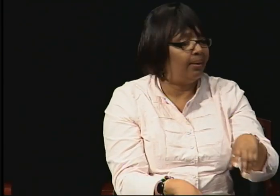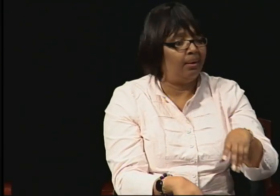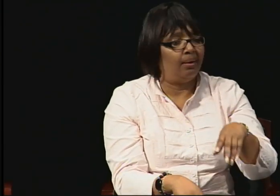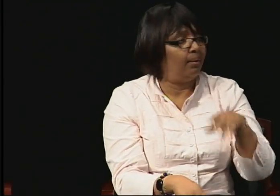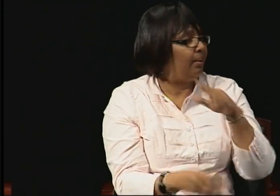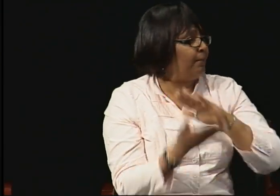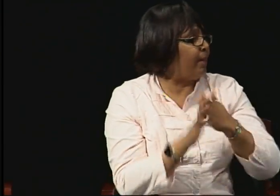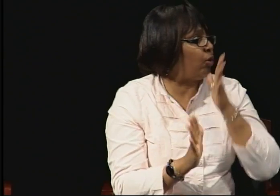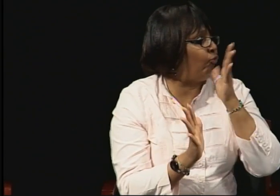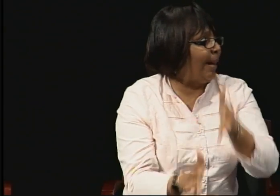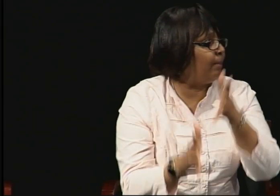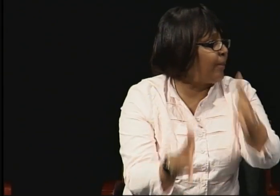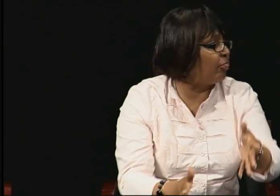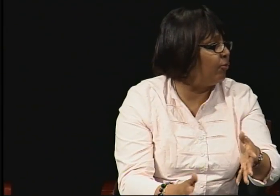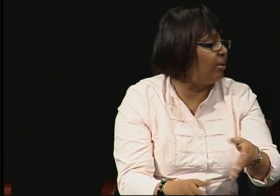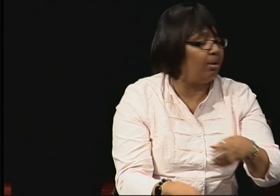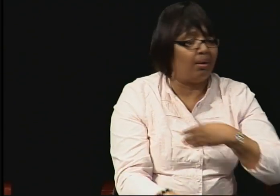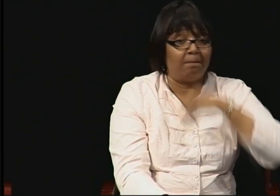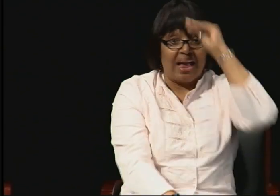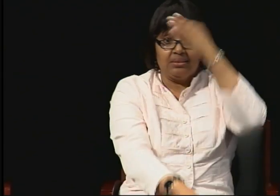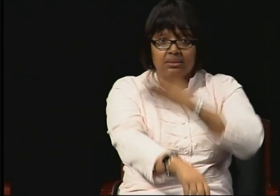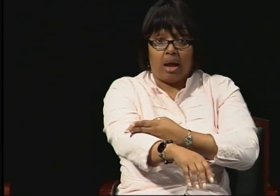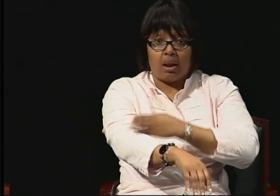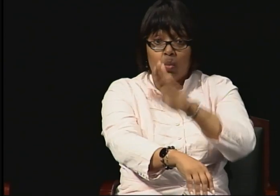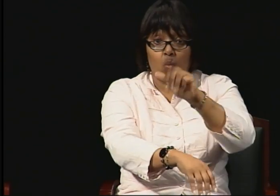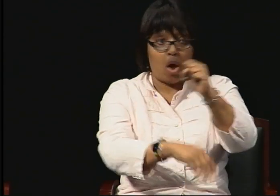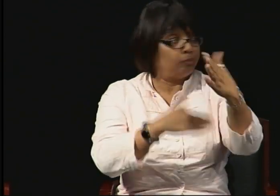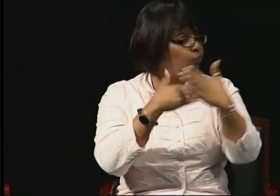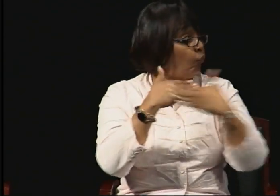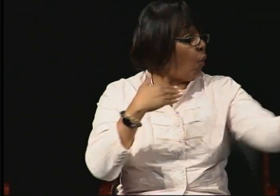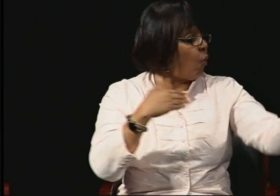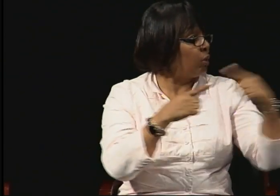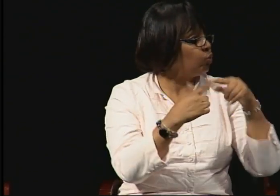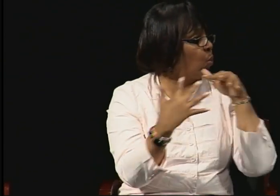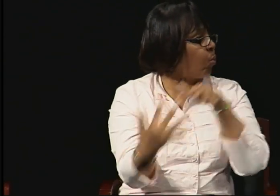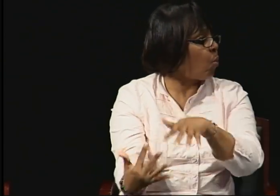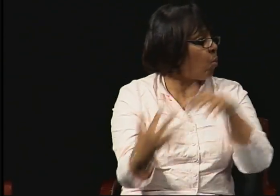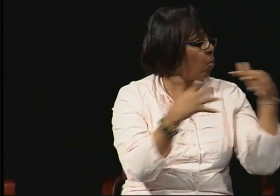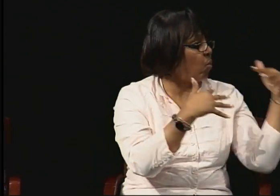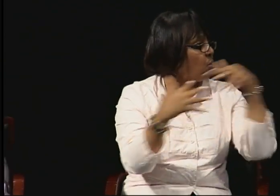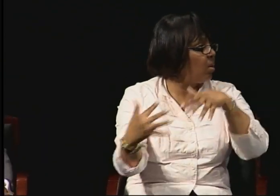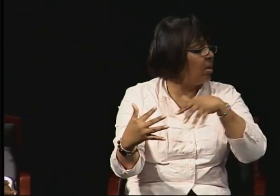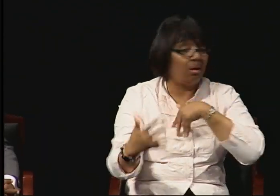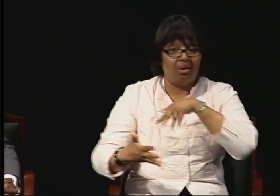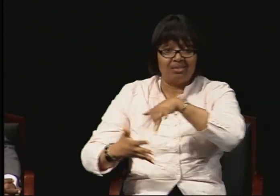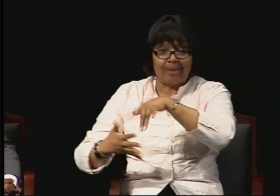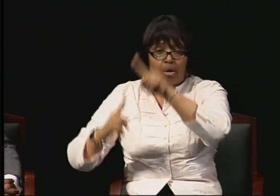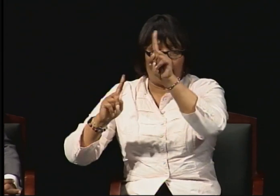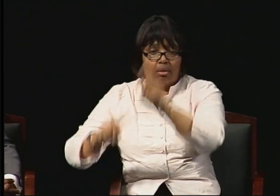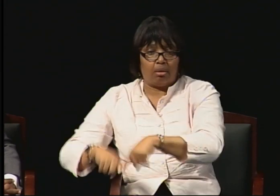I put on a hold on all of my study because I had many sleepless nights when my son was out in the field.